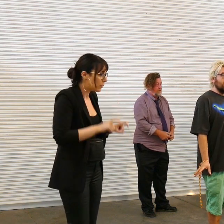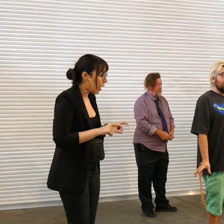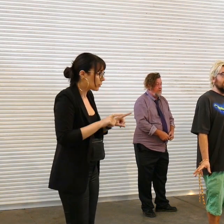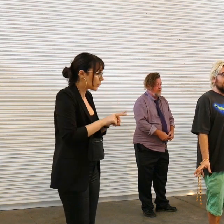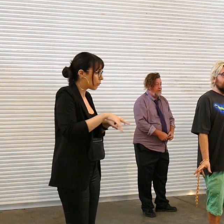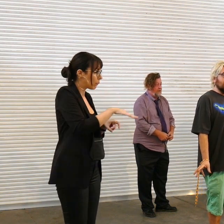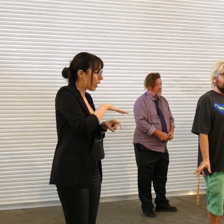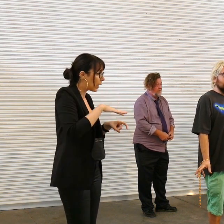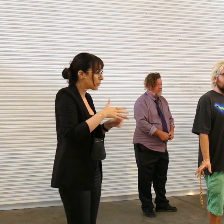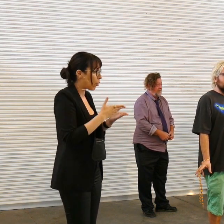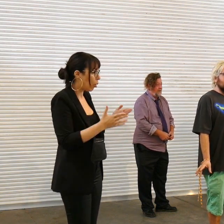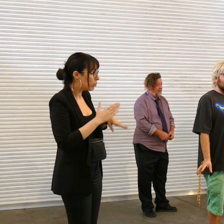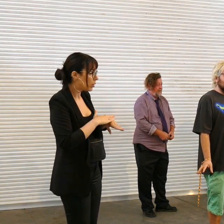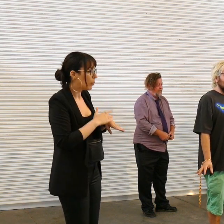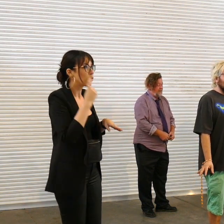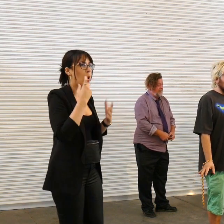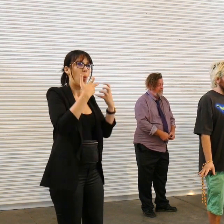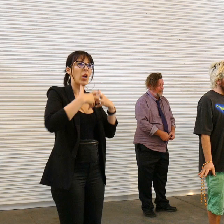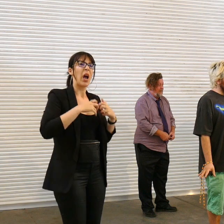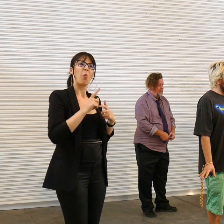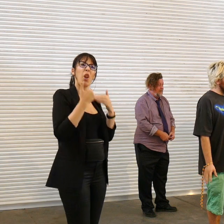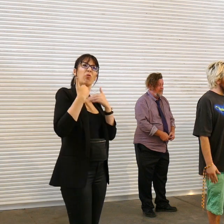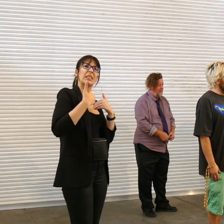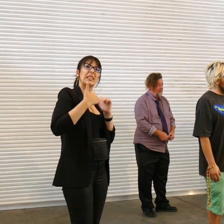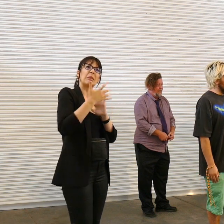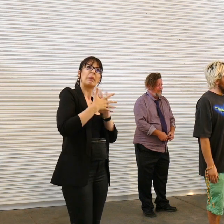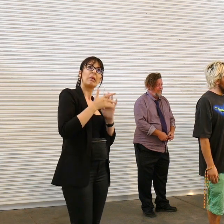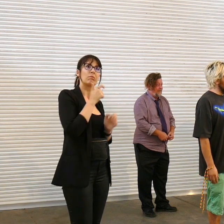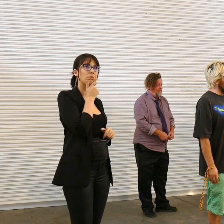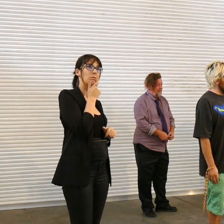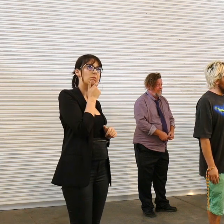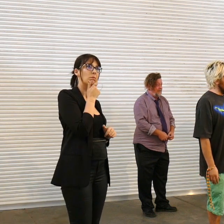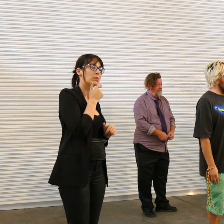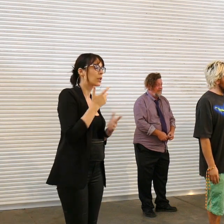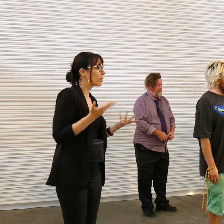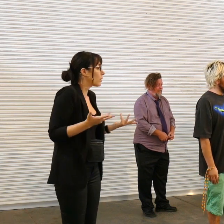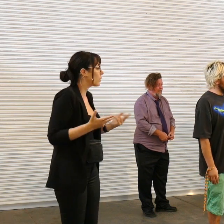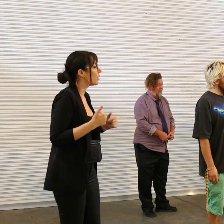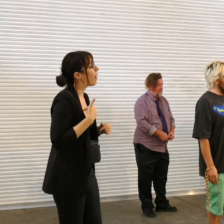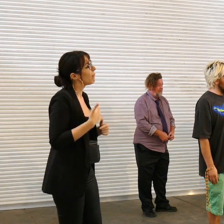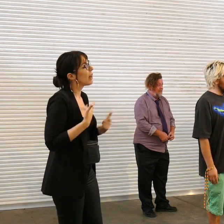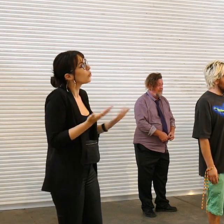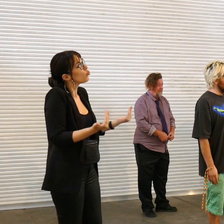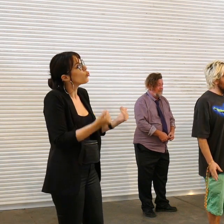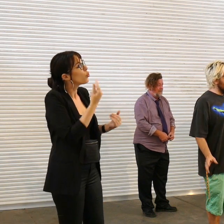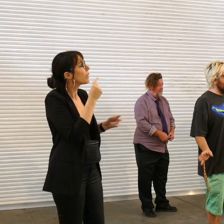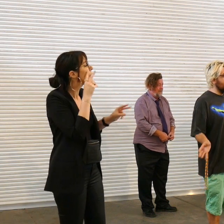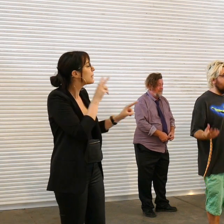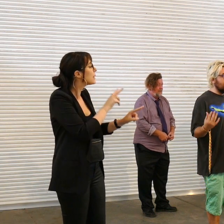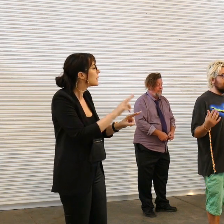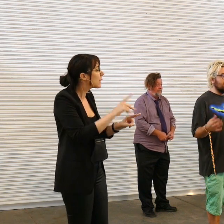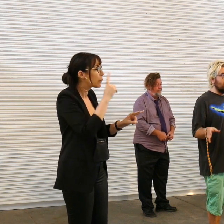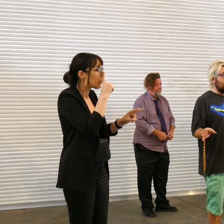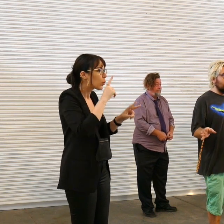residency means and is and uh yeah it was cool to see everybody's work progress you know and